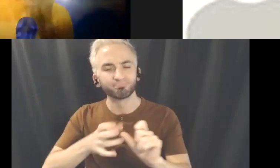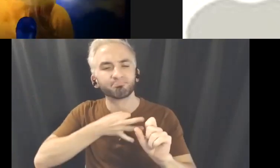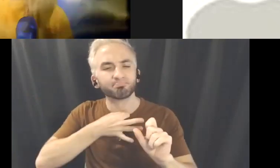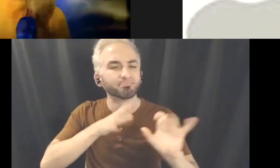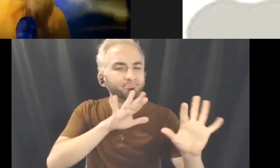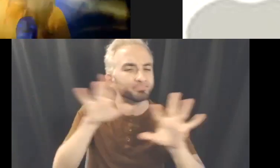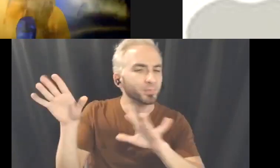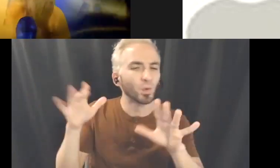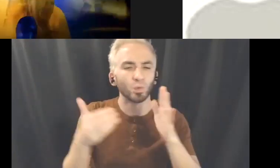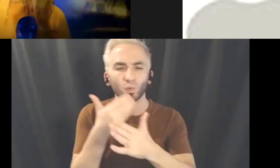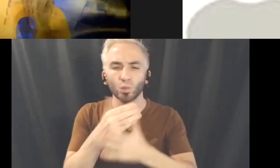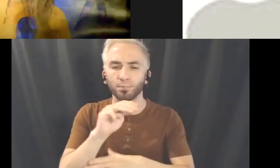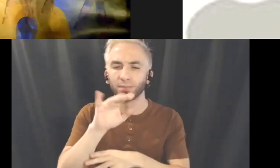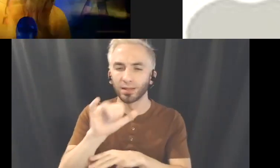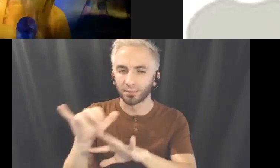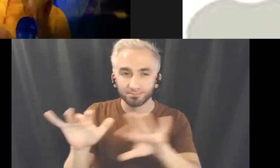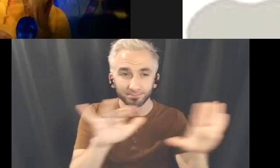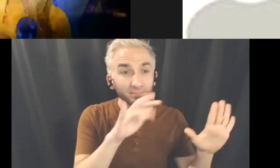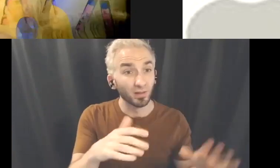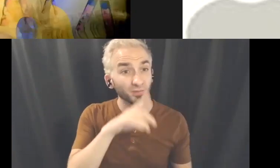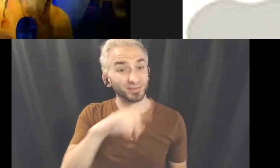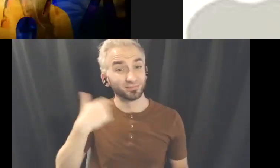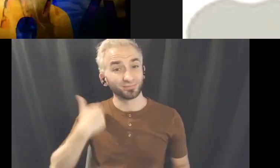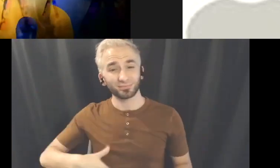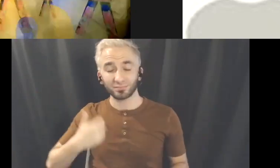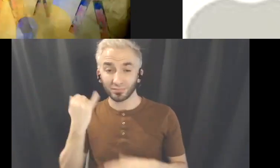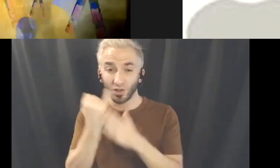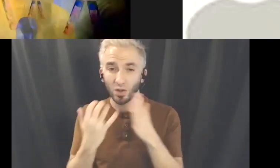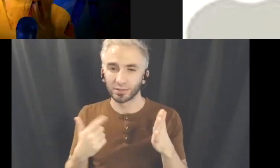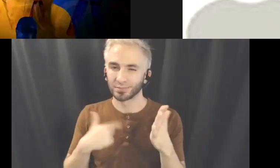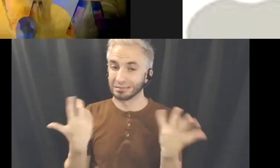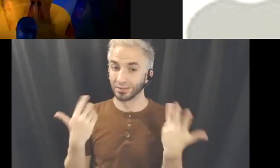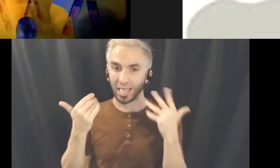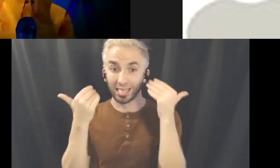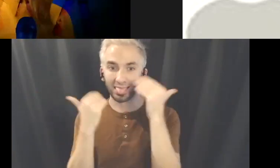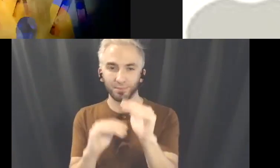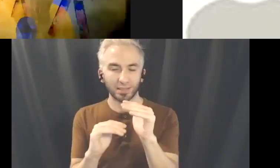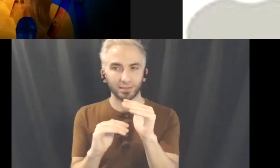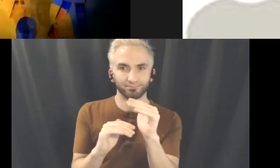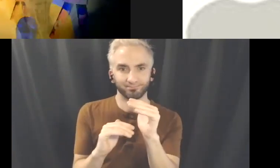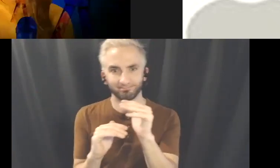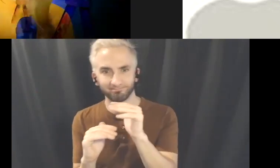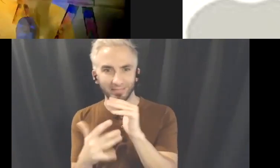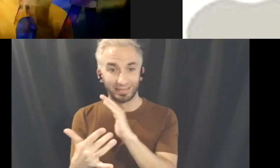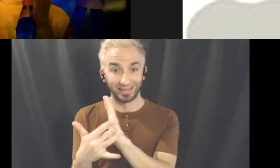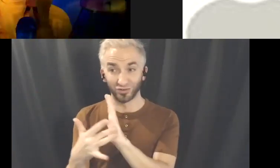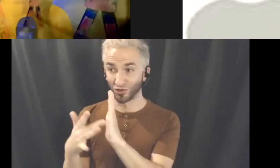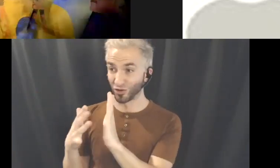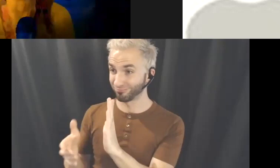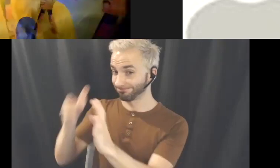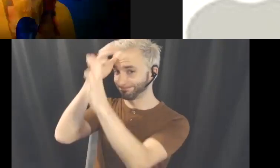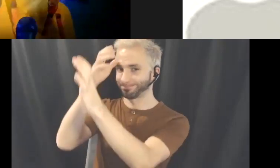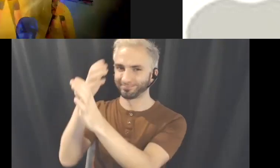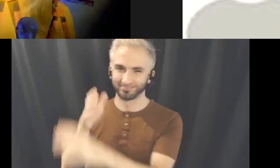I'm an artist with a rather limited capacity for technical specialization.I take accessible